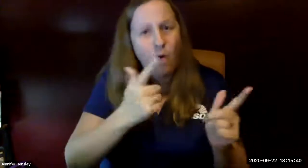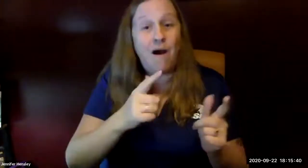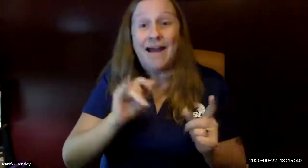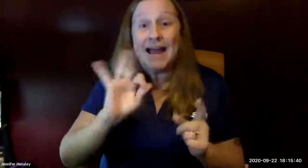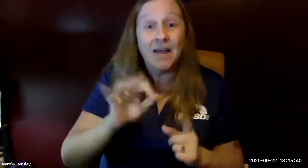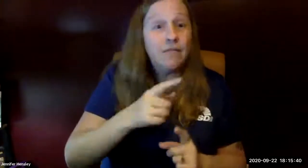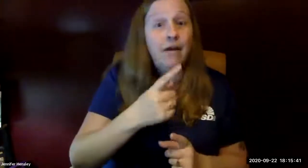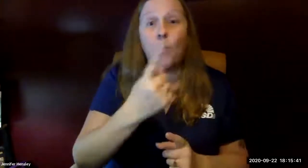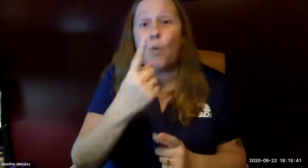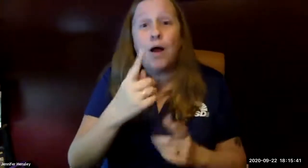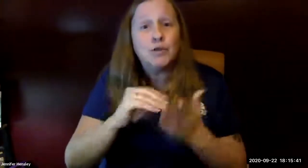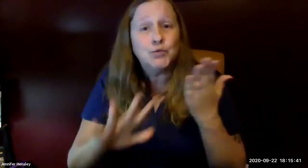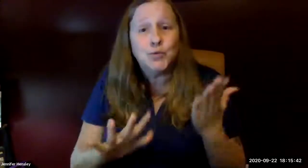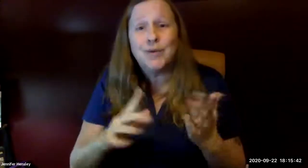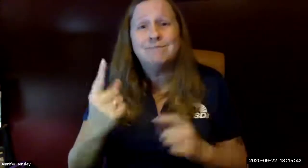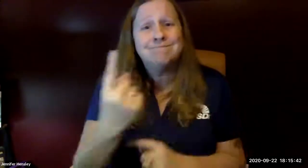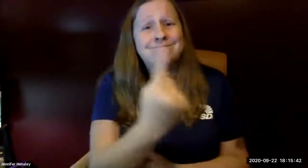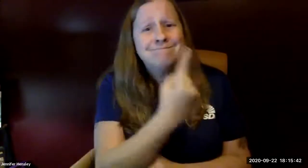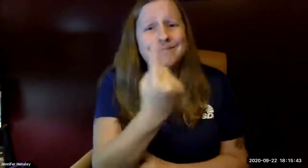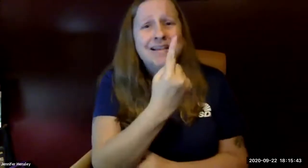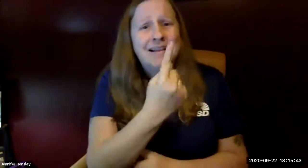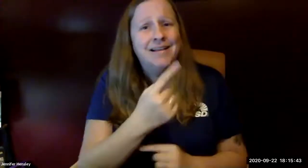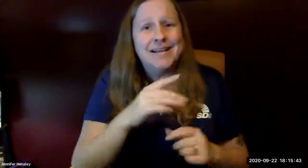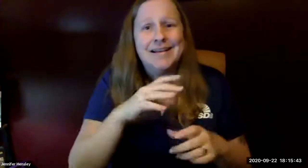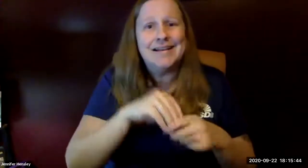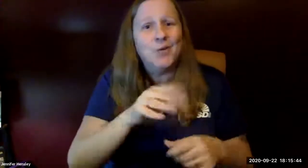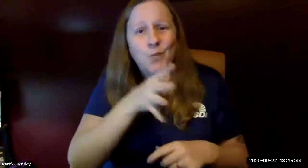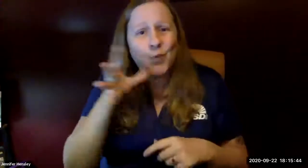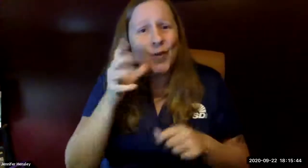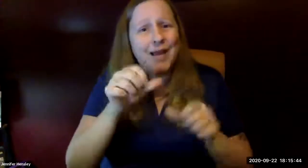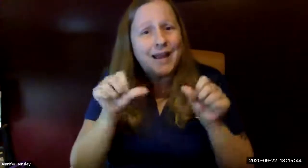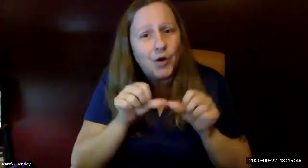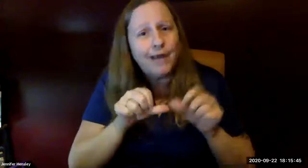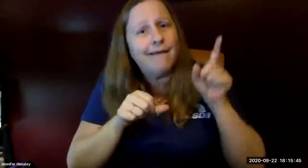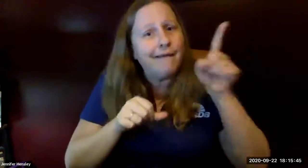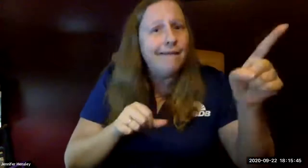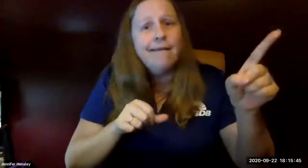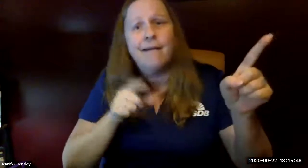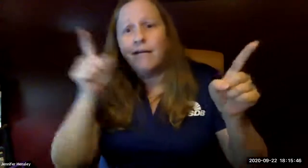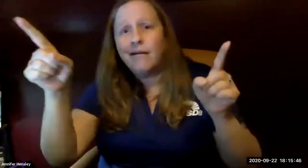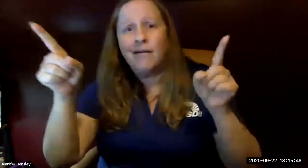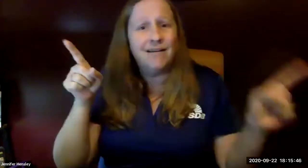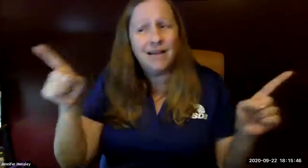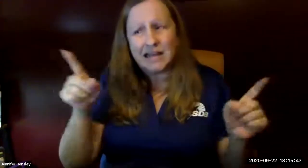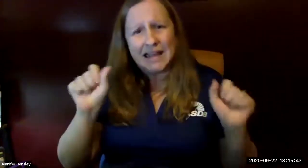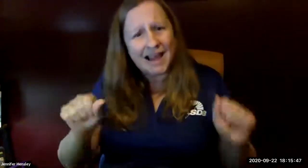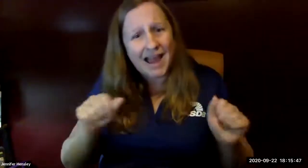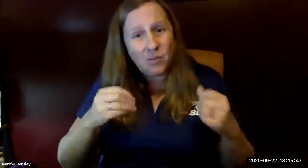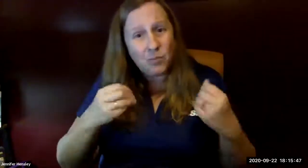students in the mainstream environment